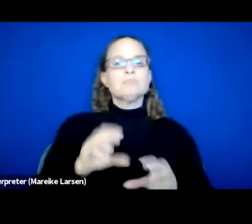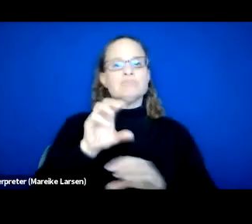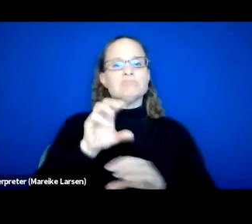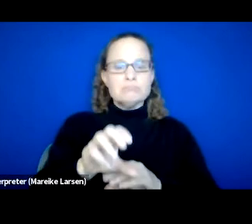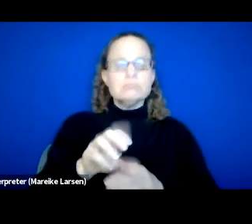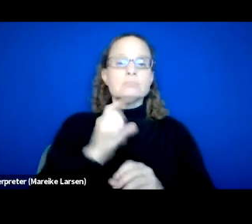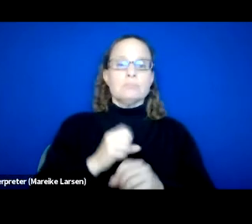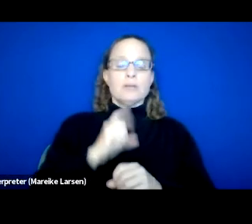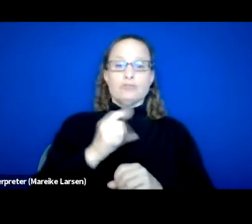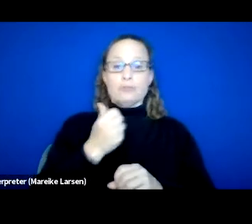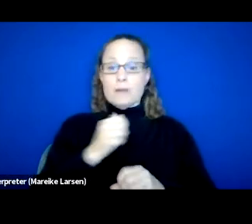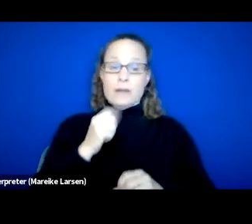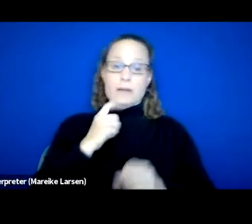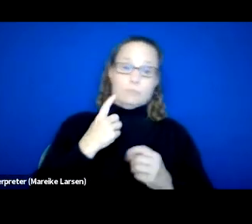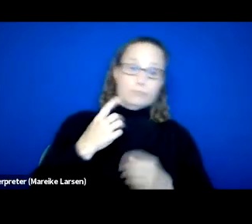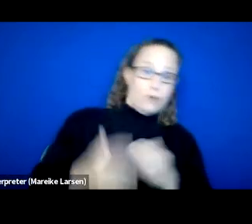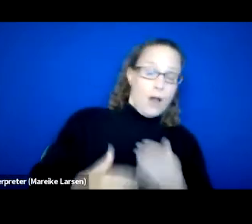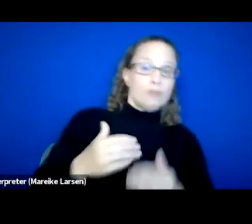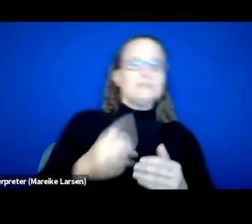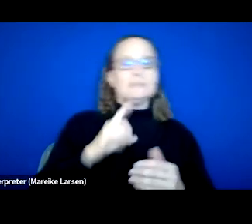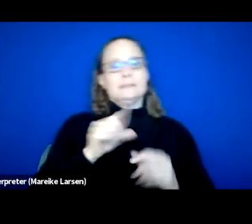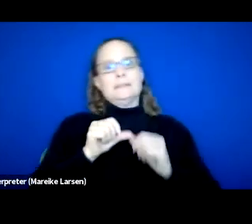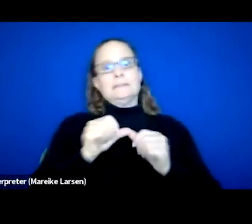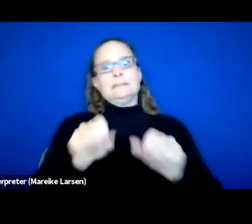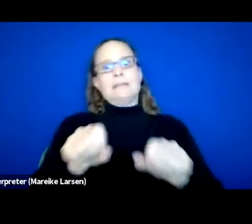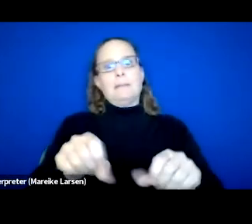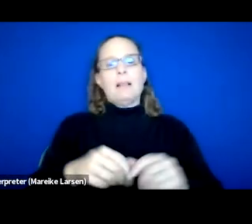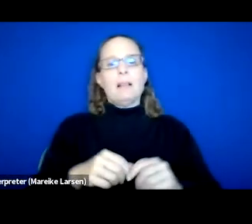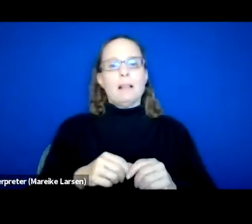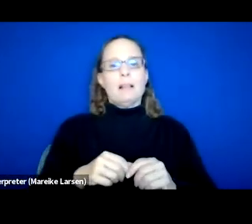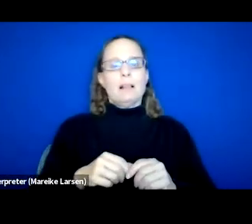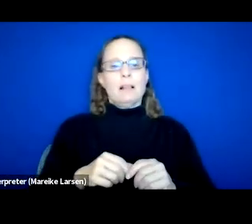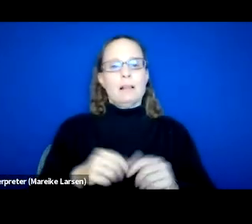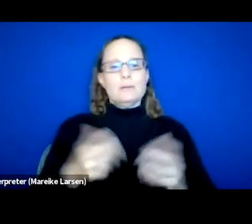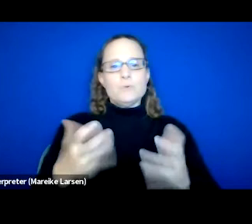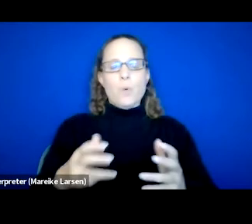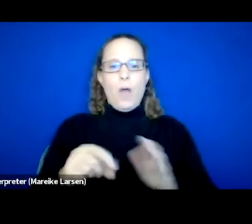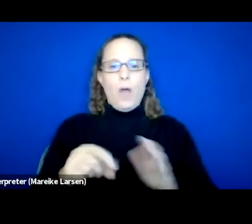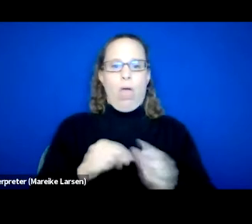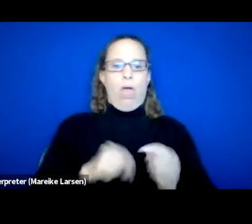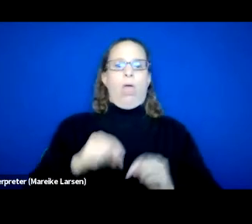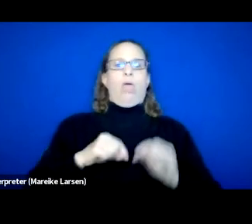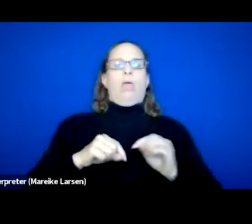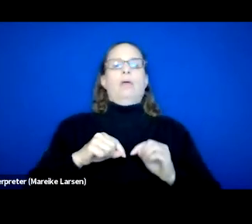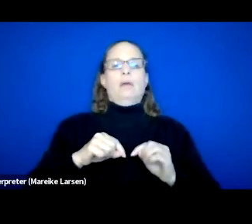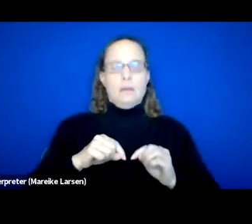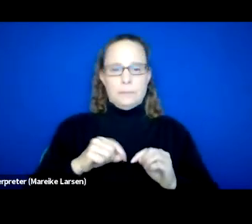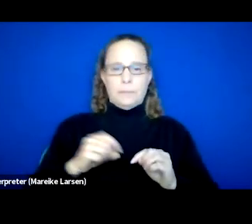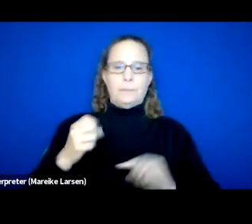through the improvement process is sustainable, right? And kind of prevent us from back sliding into earlier iterations or ways of operating.